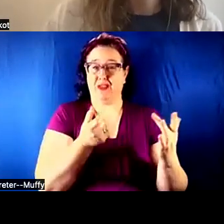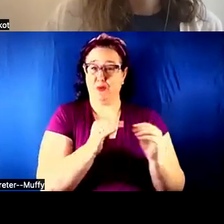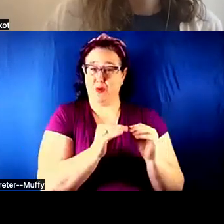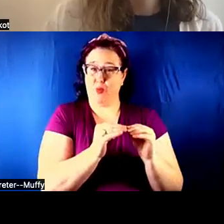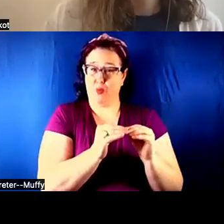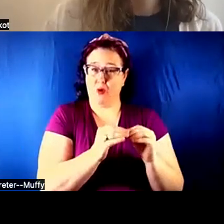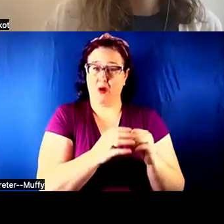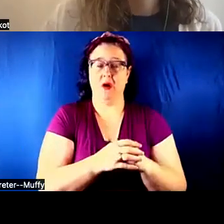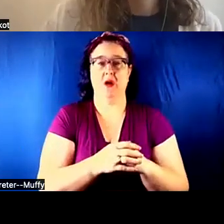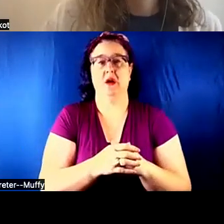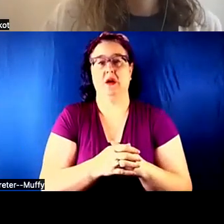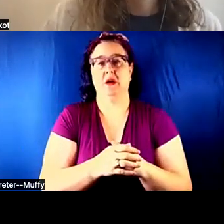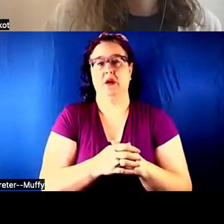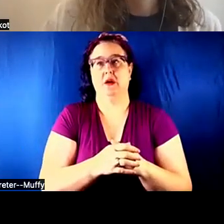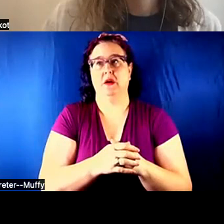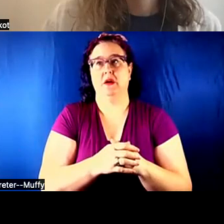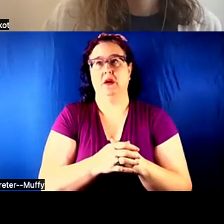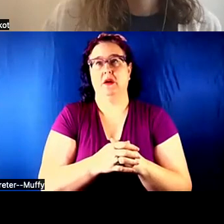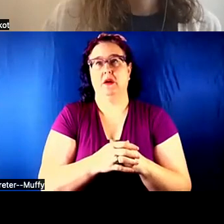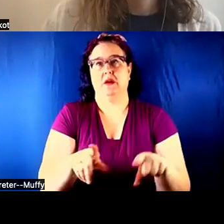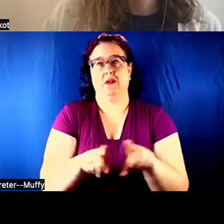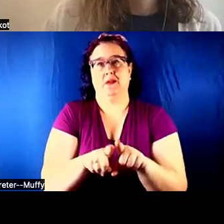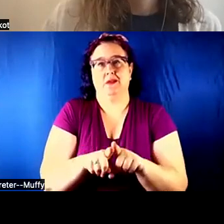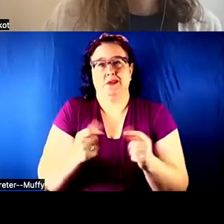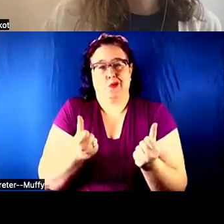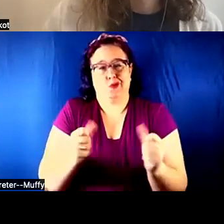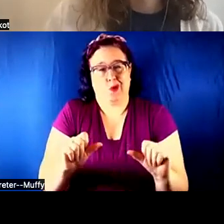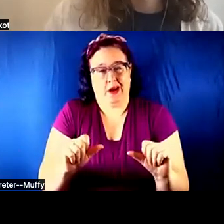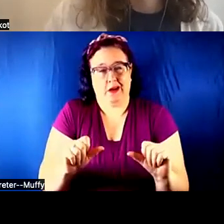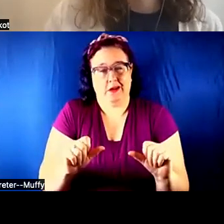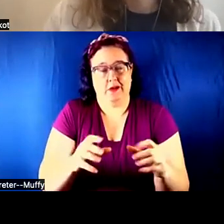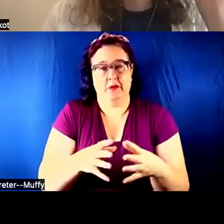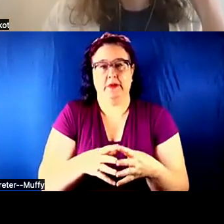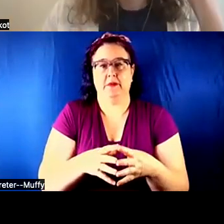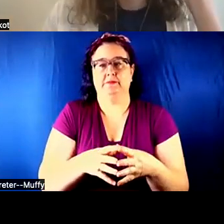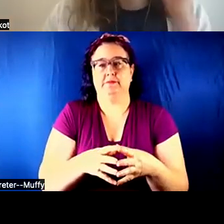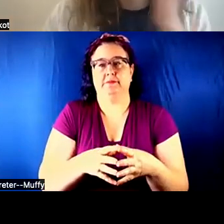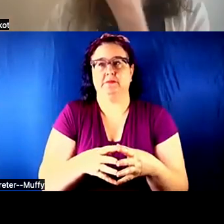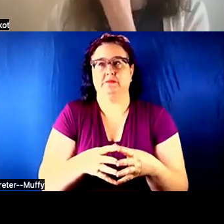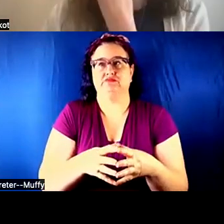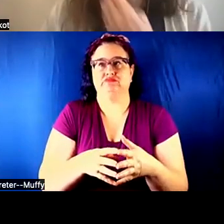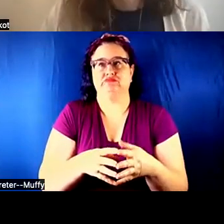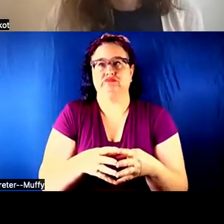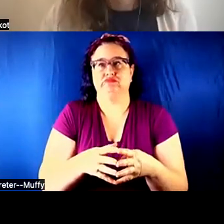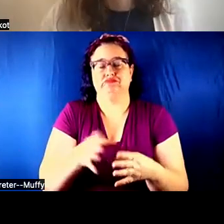and also probably do a little more -- I will never turn down listening to a